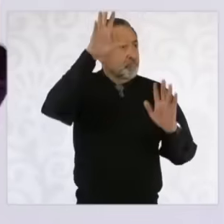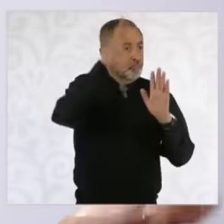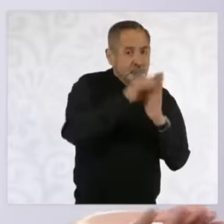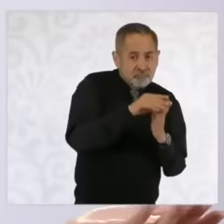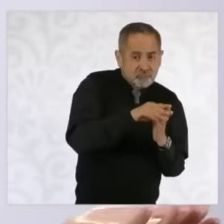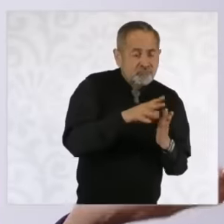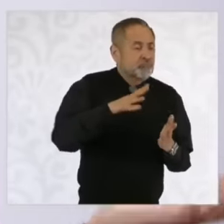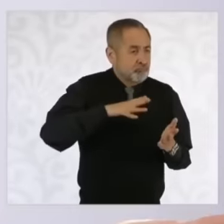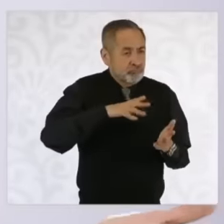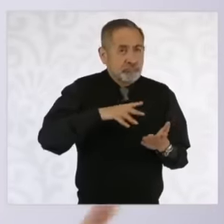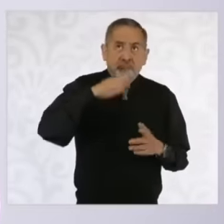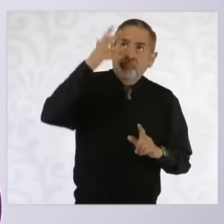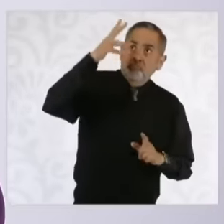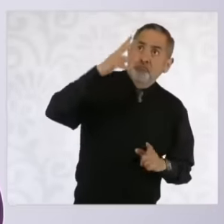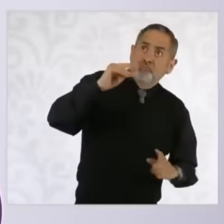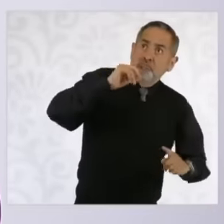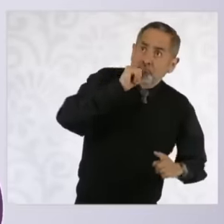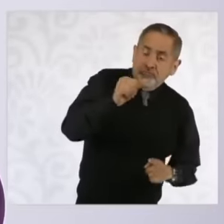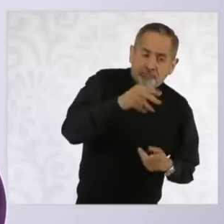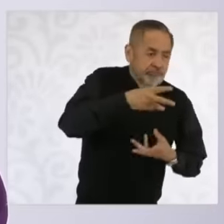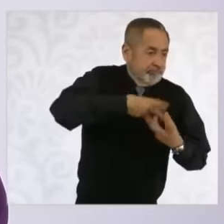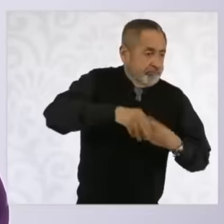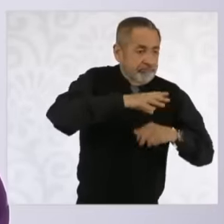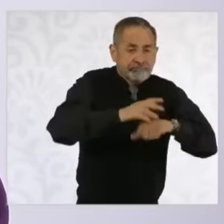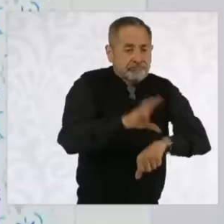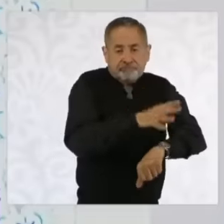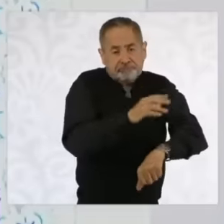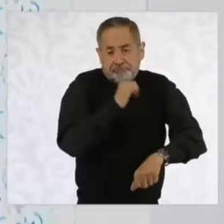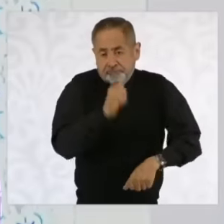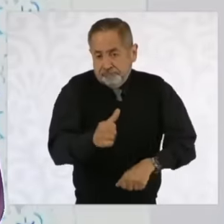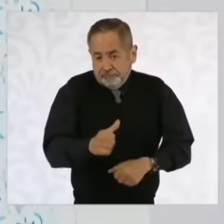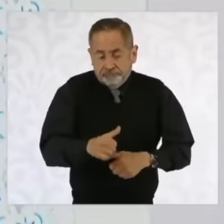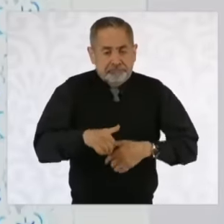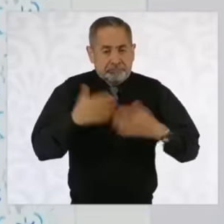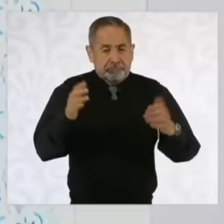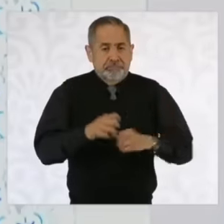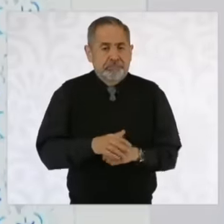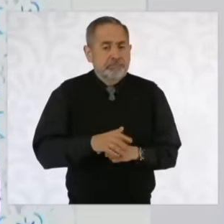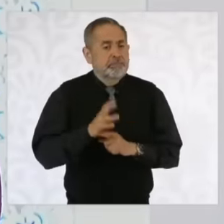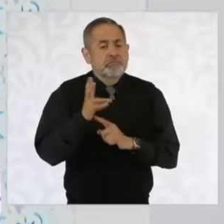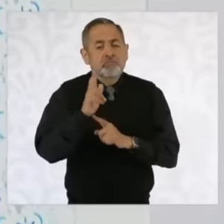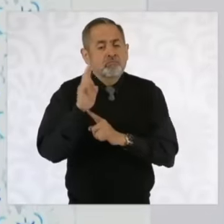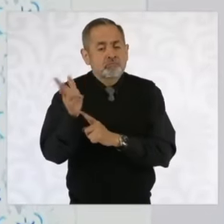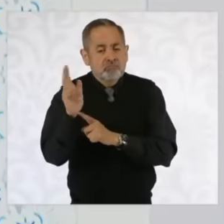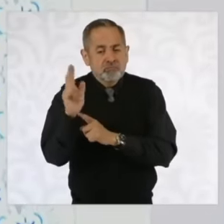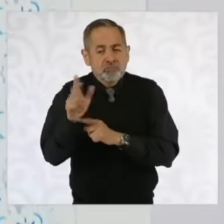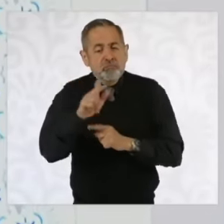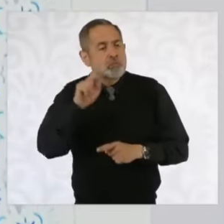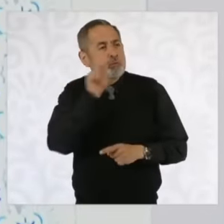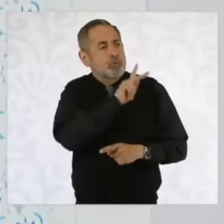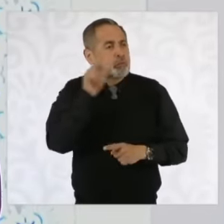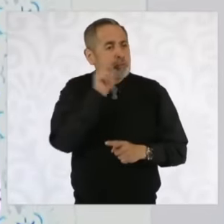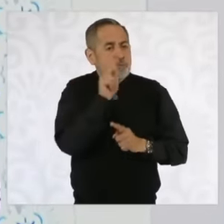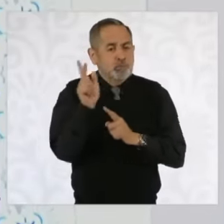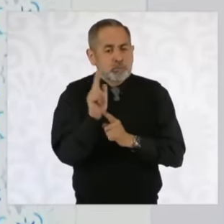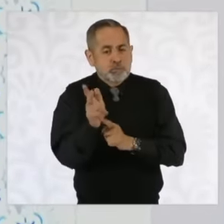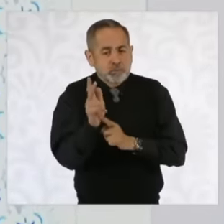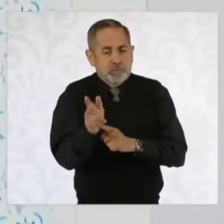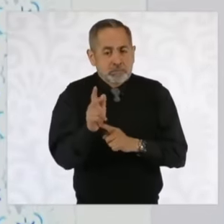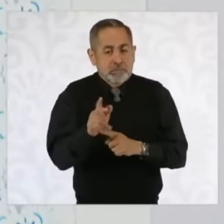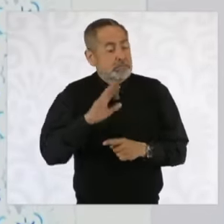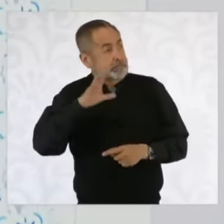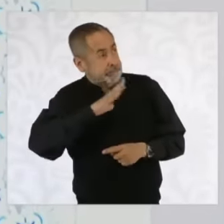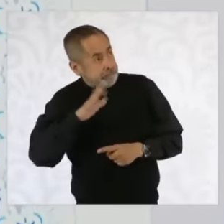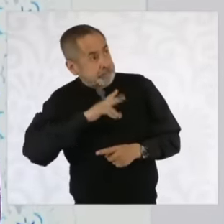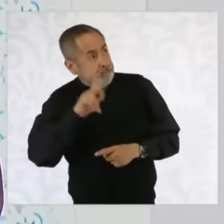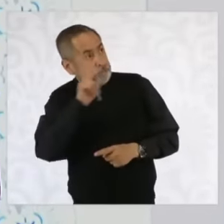there is no sun they do not generate, eh, wind power, what problem does it have? Well, when there is air, it generates, when there is no